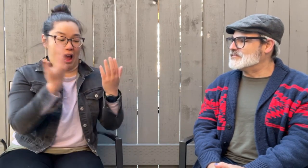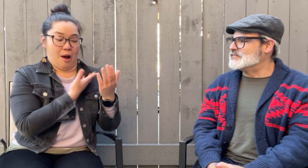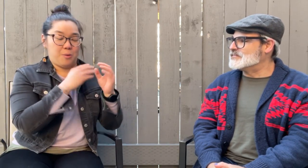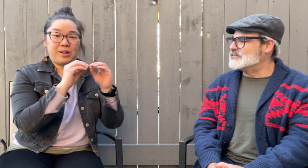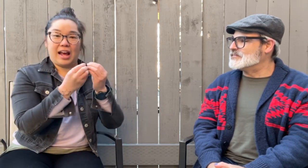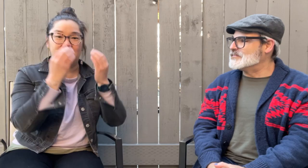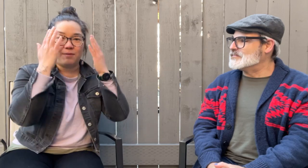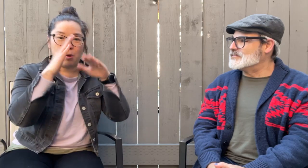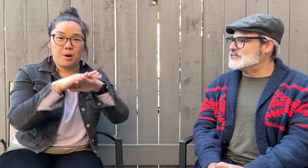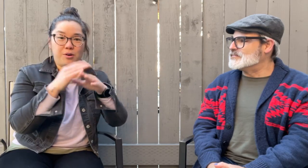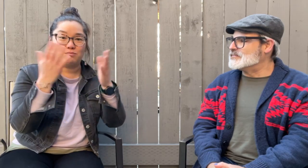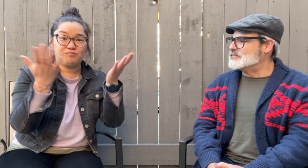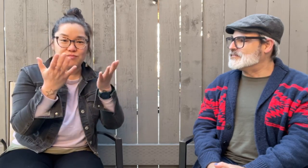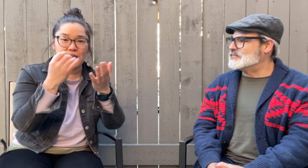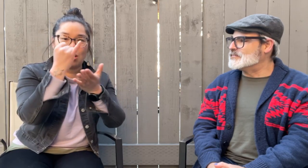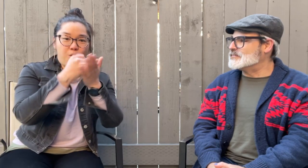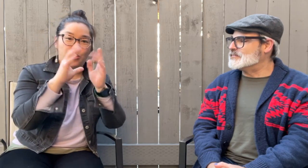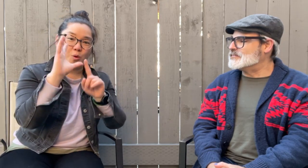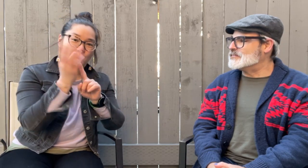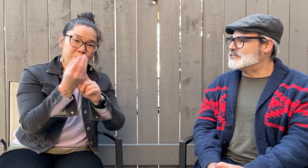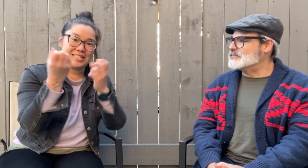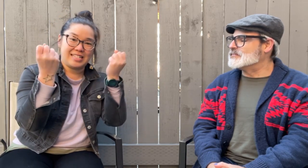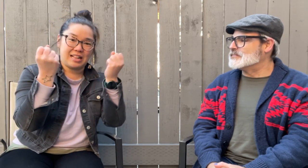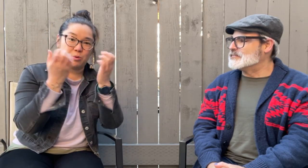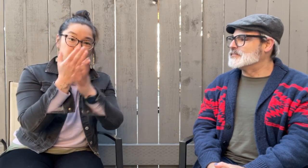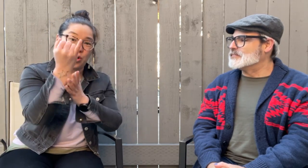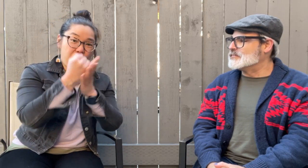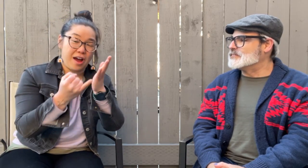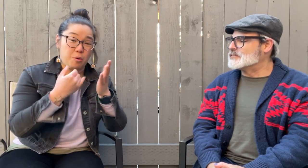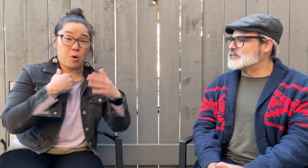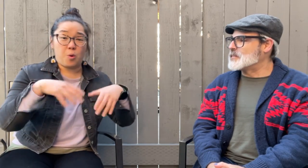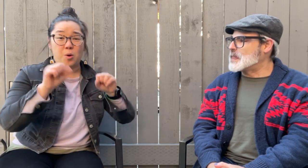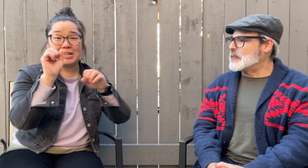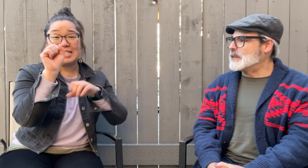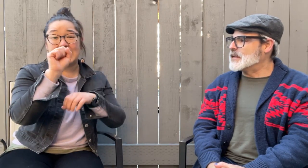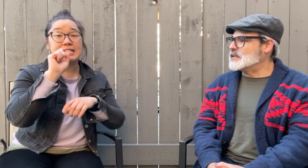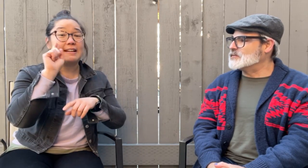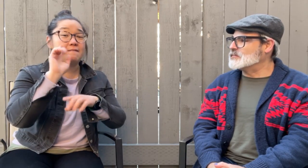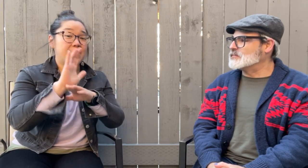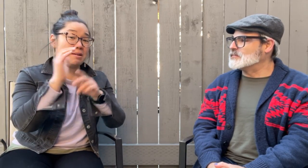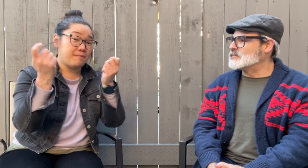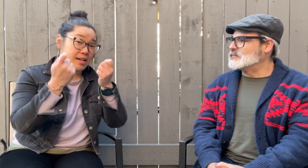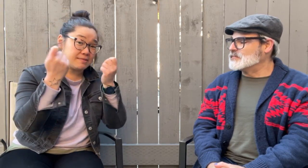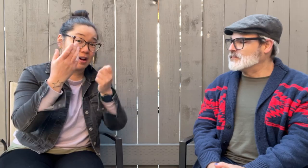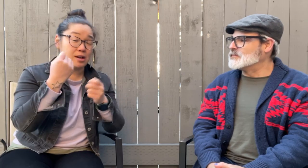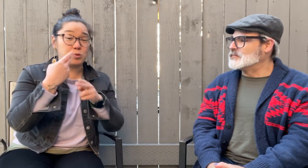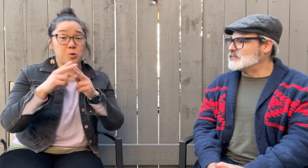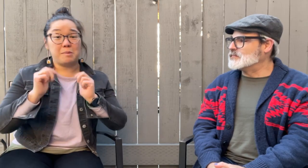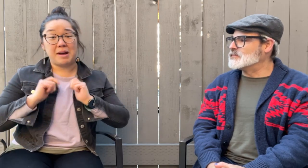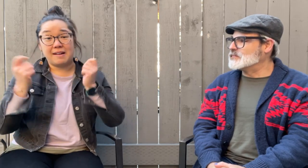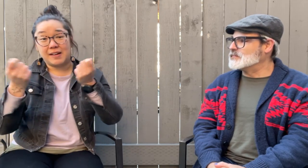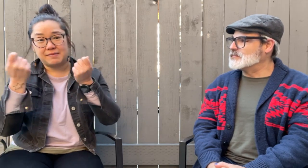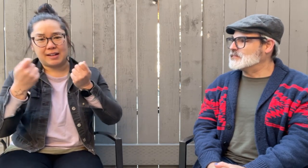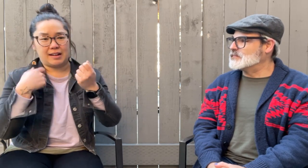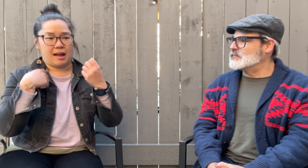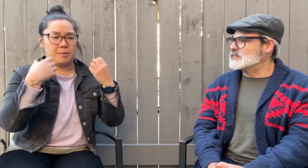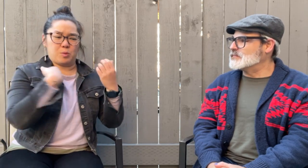Our organization showcases sign language through arts and culture. We host Seattle Deaf Film Festival and our Short Play Festival.